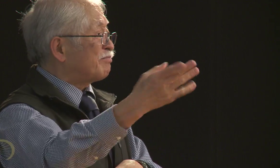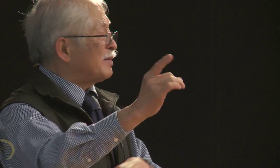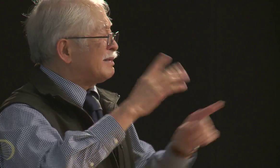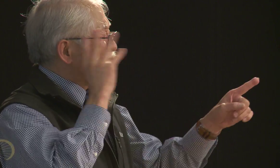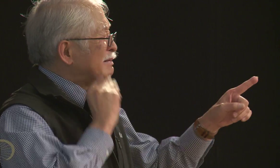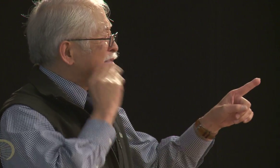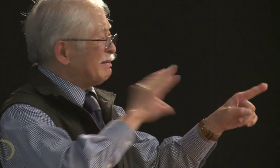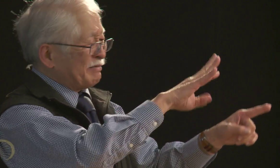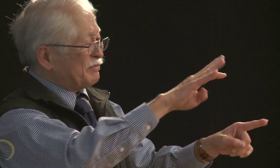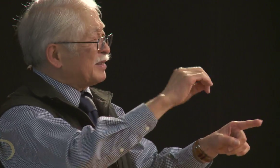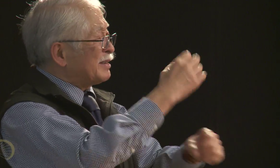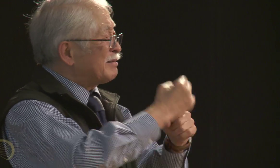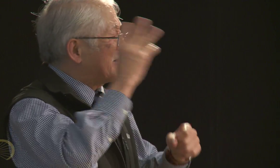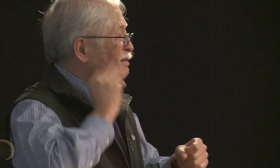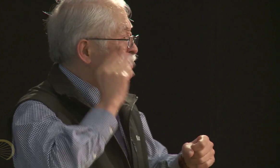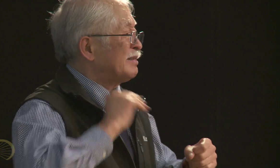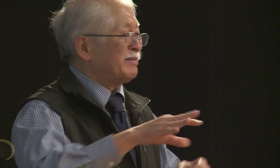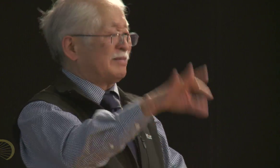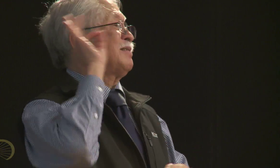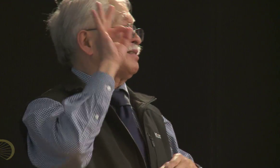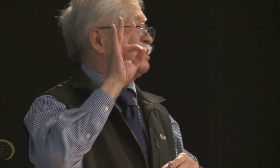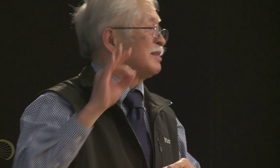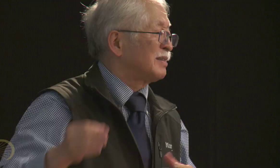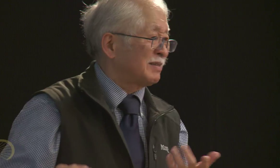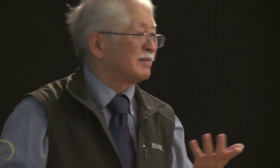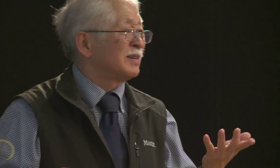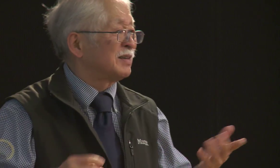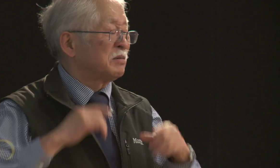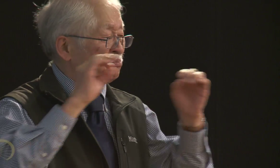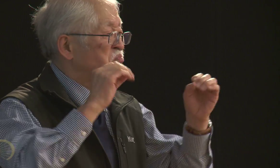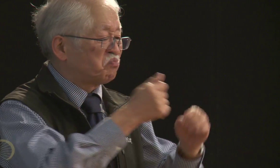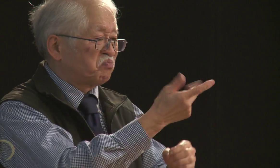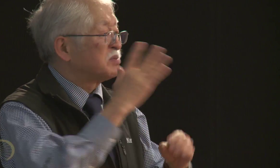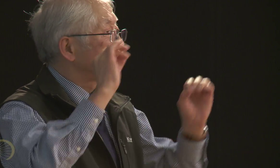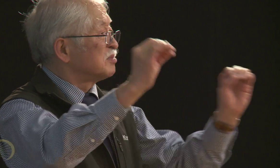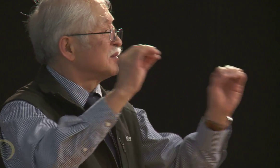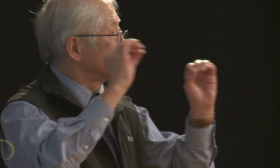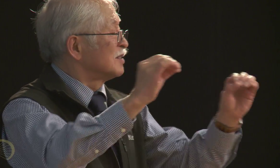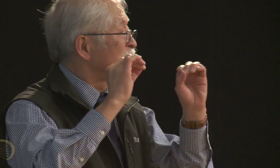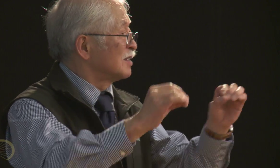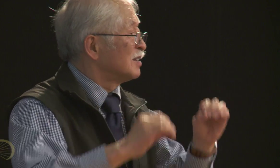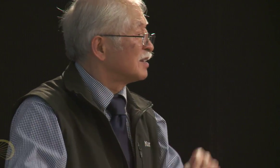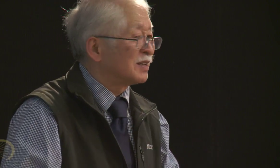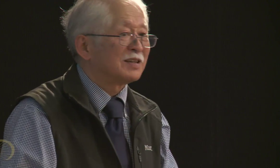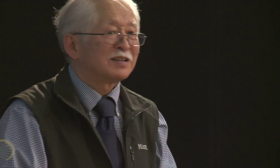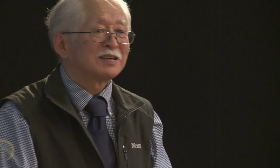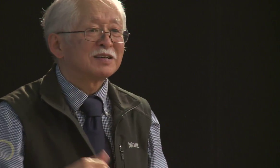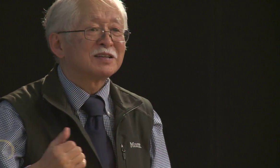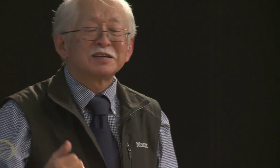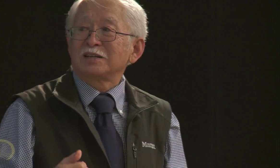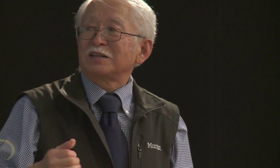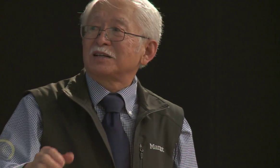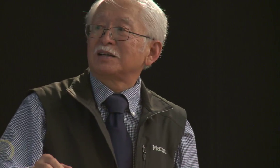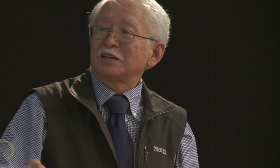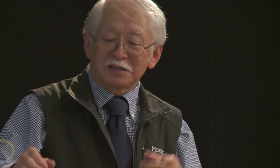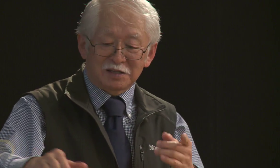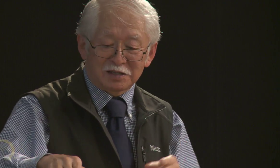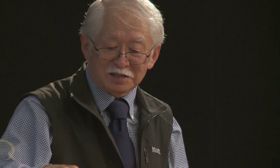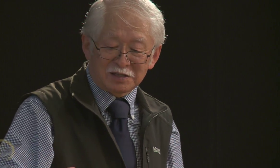she would teach them and if there was someone who was invited as a guest speaker, she was selected over those who has a doctorate.